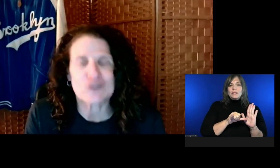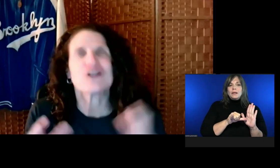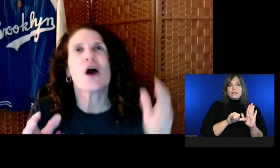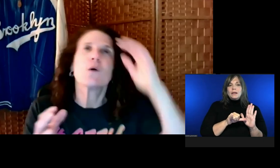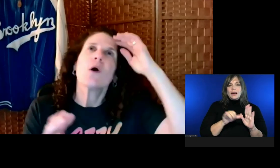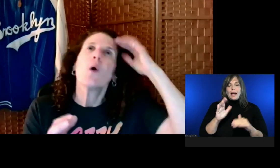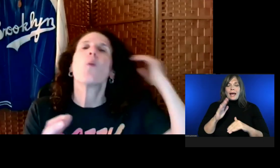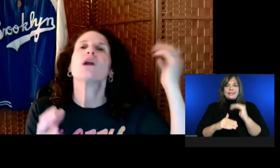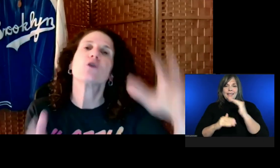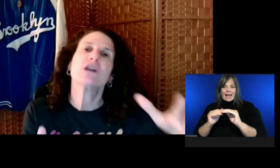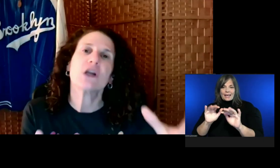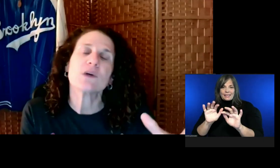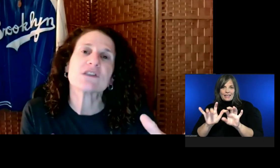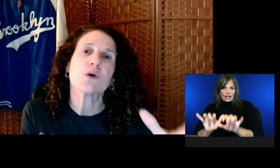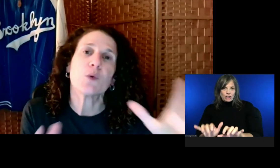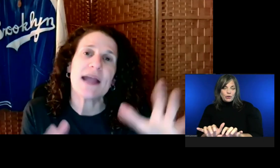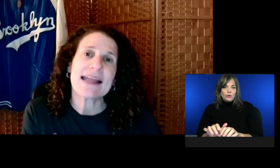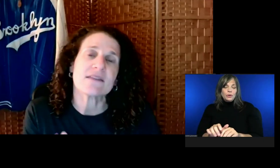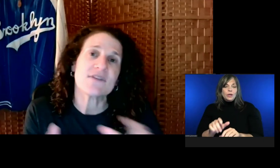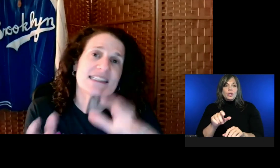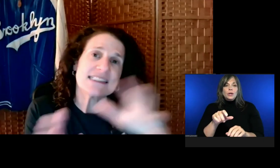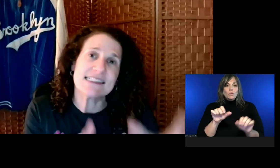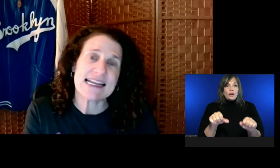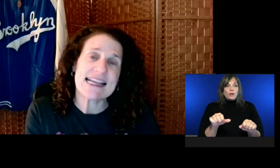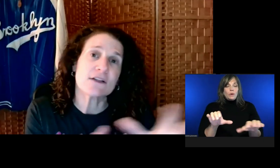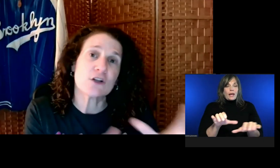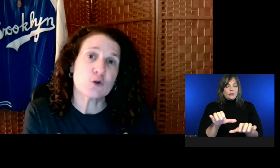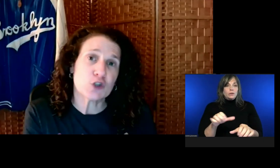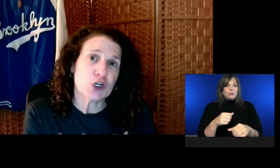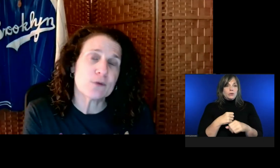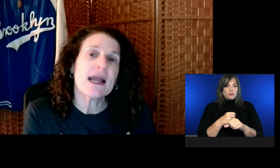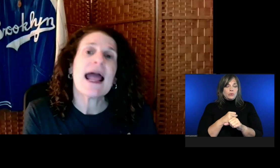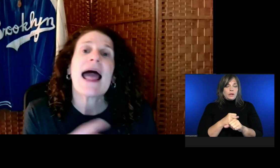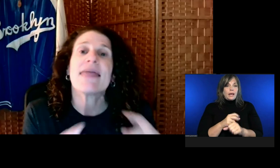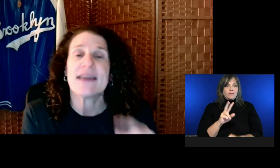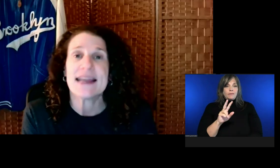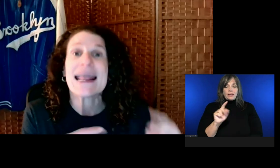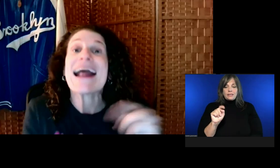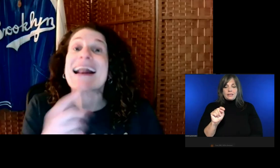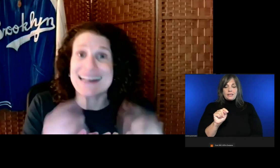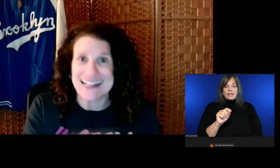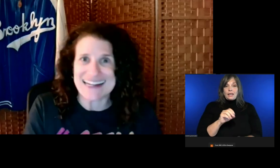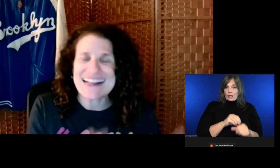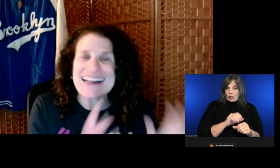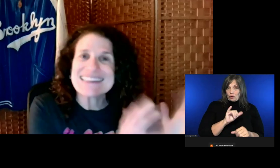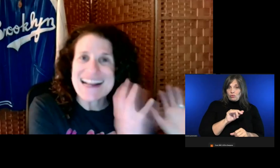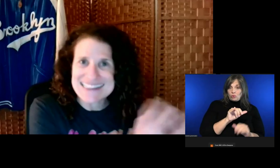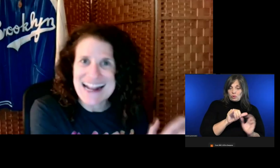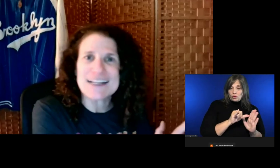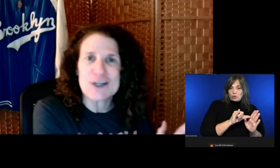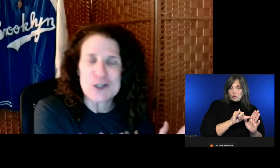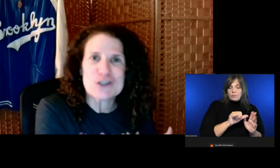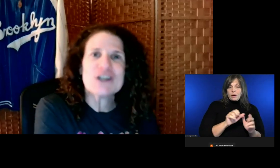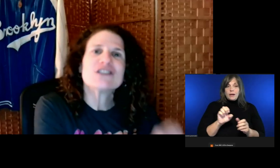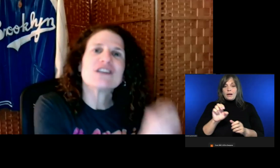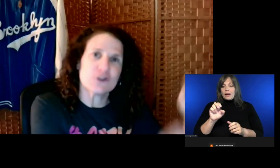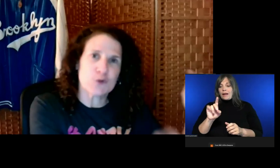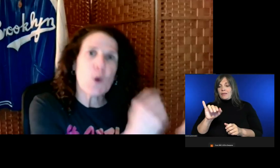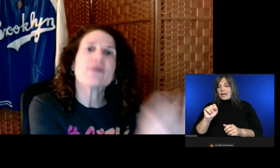What you can do is create the VTT in YouTube, and then edit it, in a text editor, to control